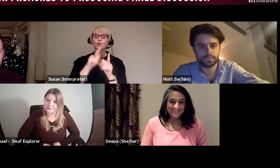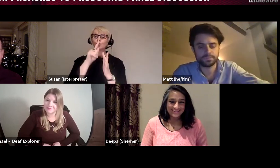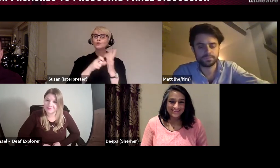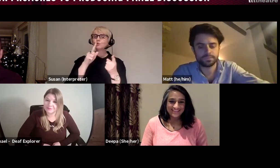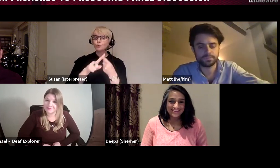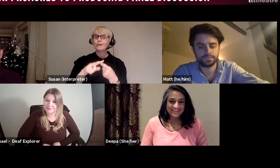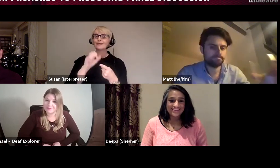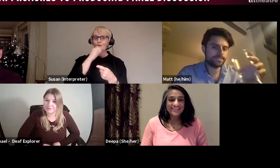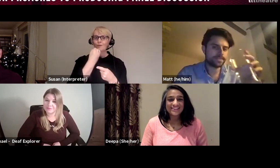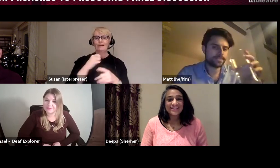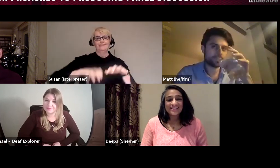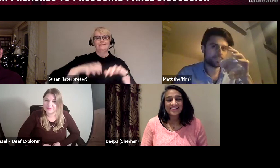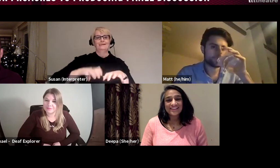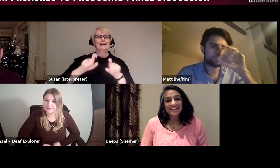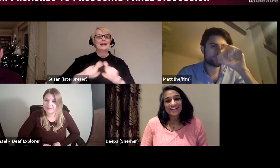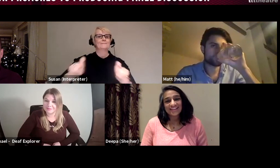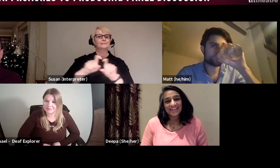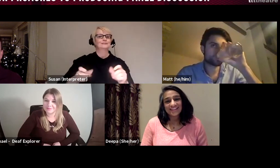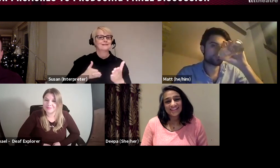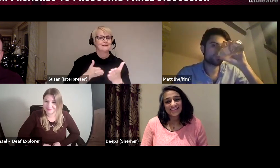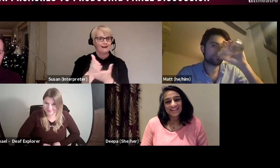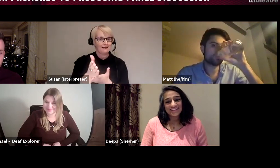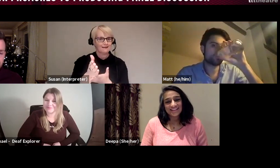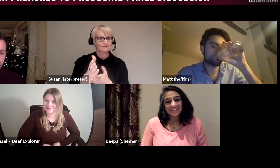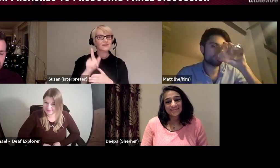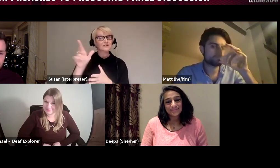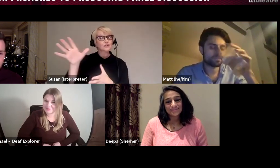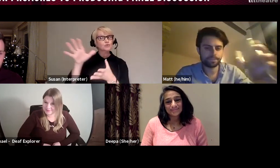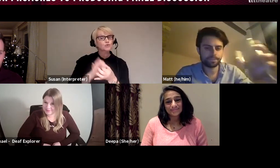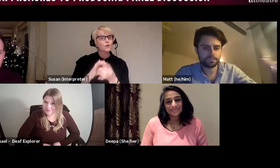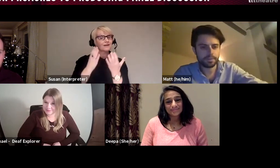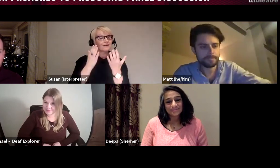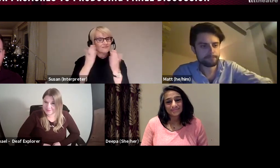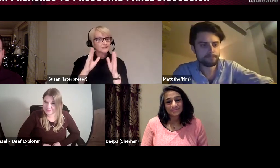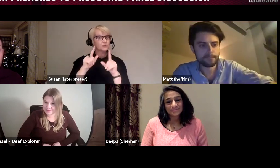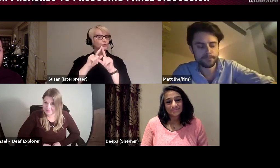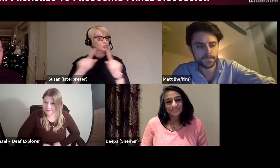If you're joining us on You Tube, Facebook Live the link is being tweeted to the Zoom